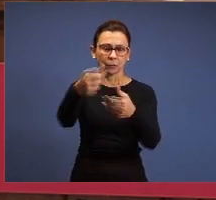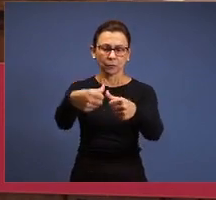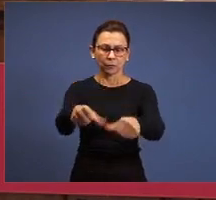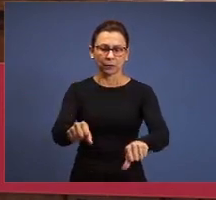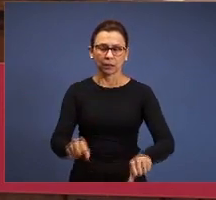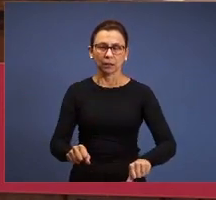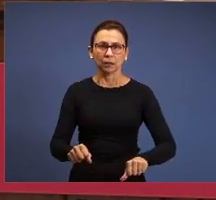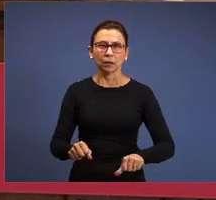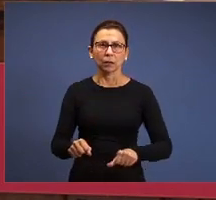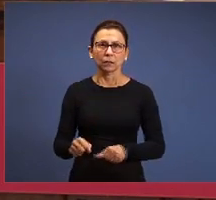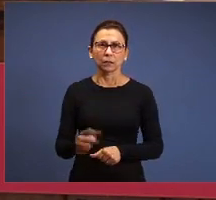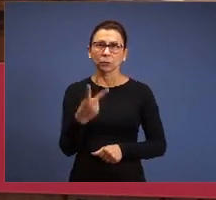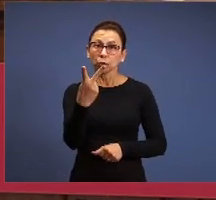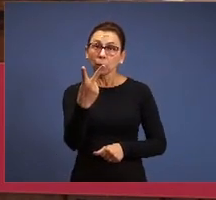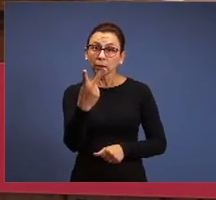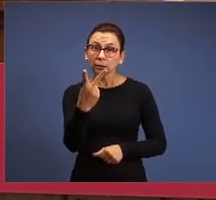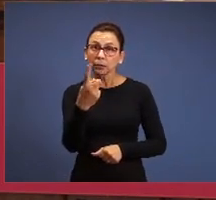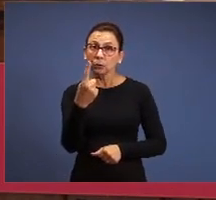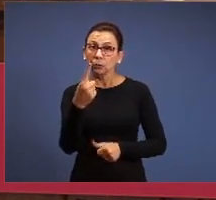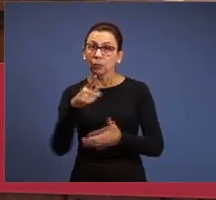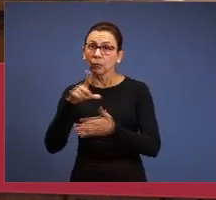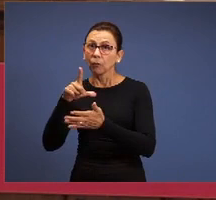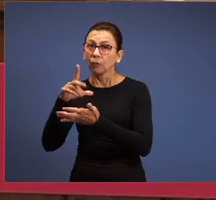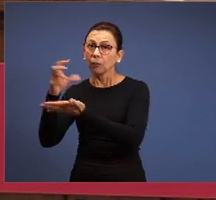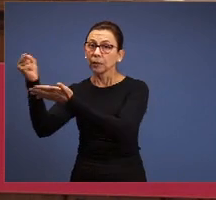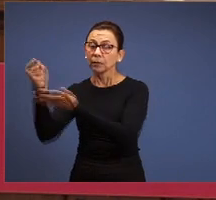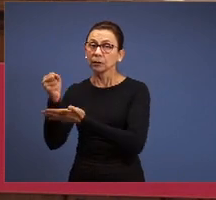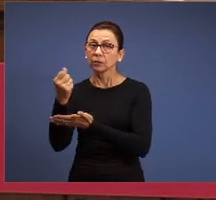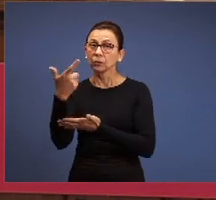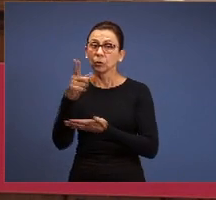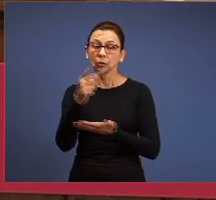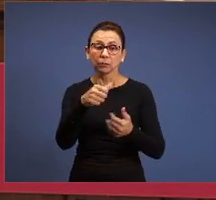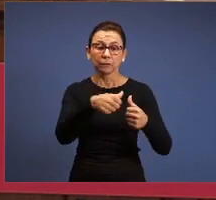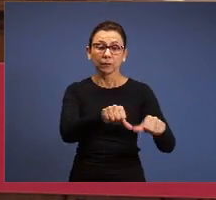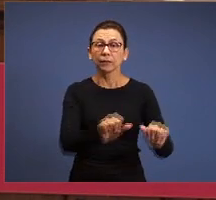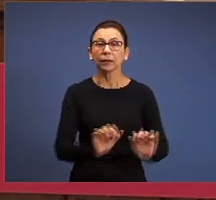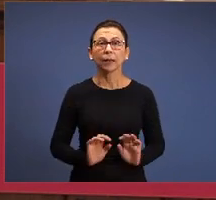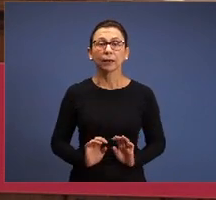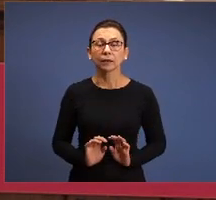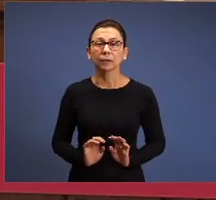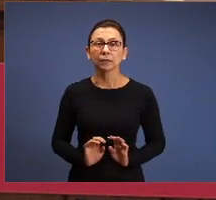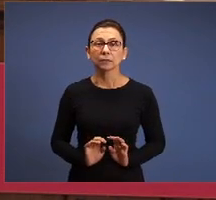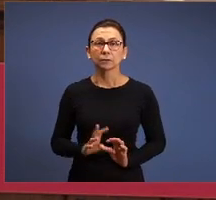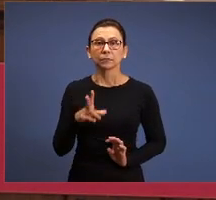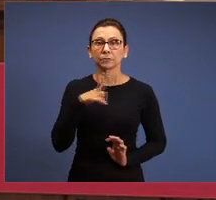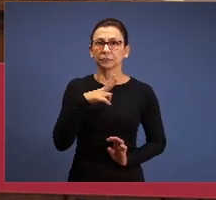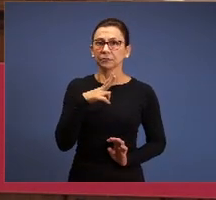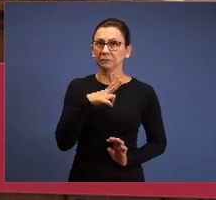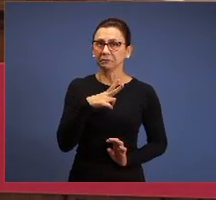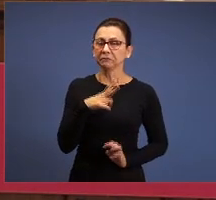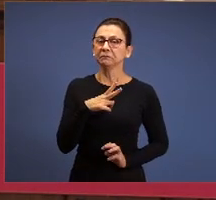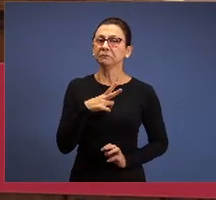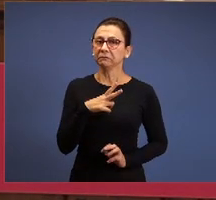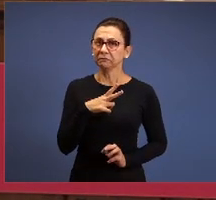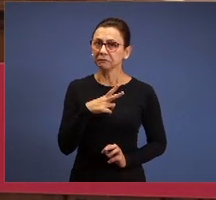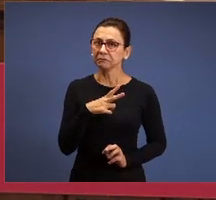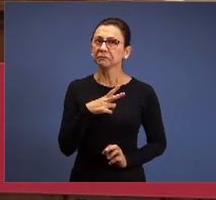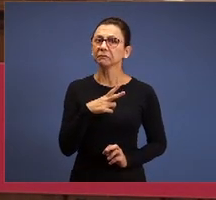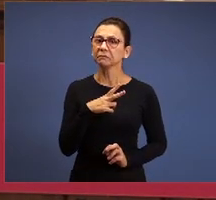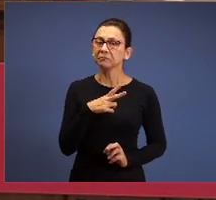two, one will be taken and the other will be left it’s individual, we get it, or we’ll